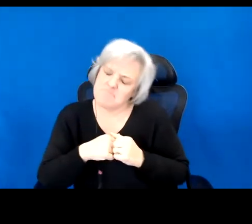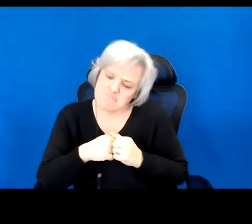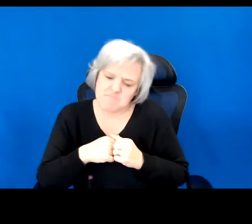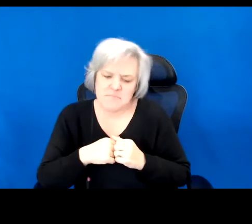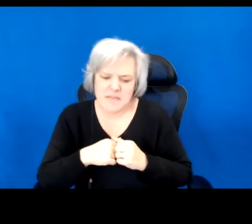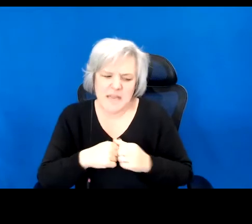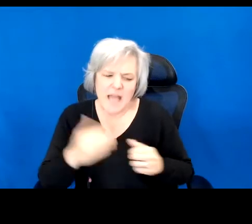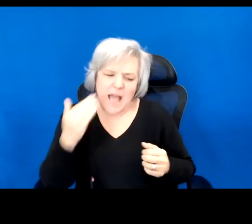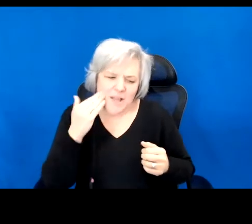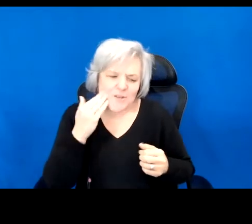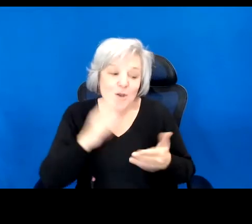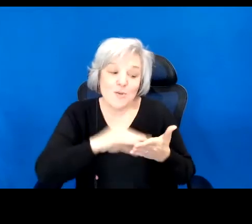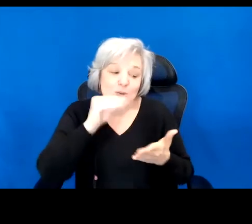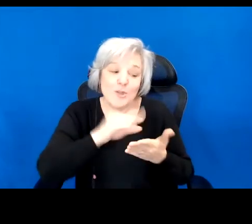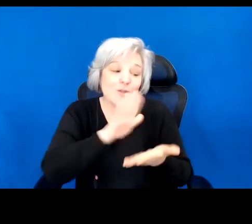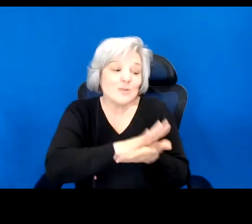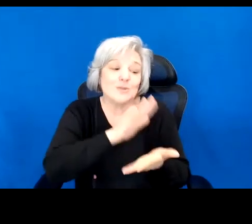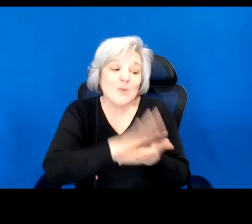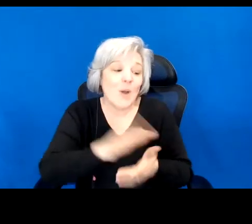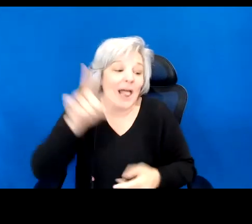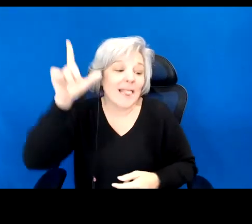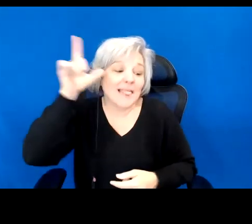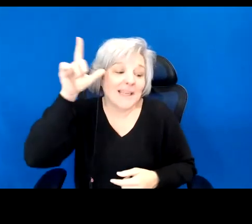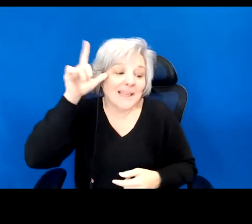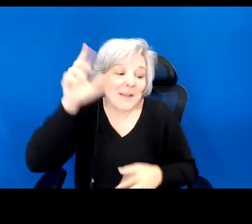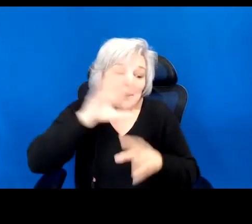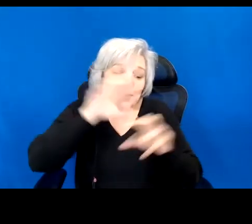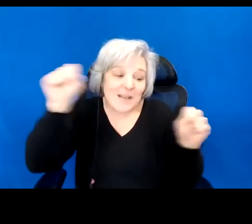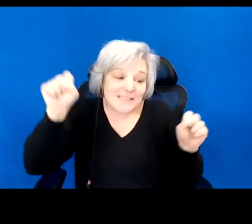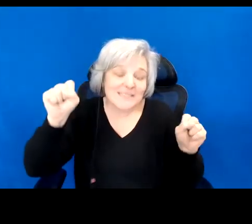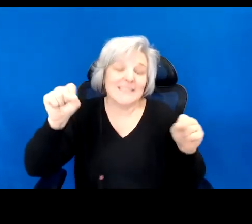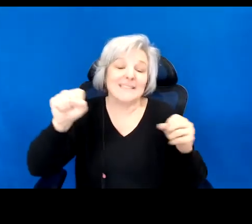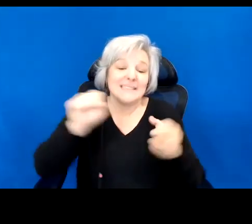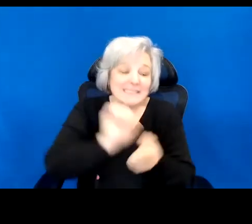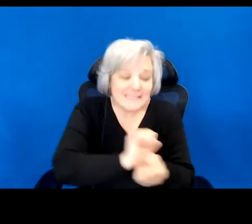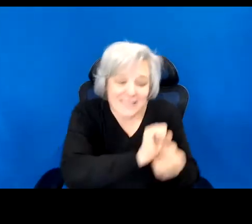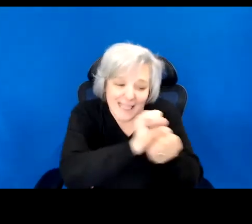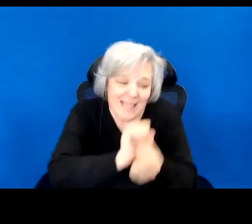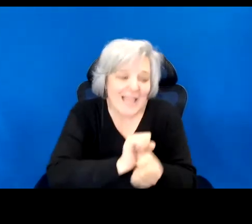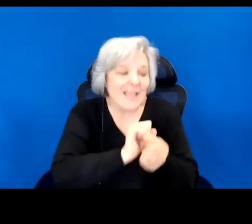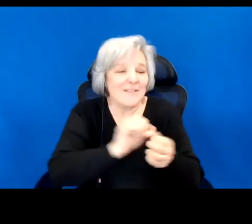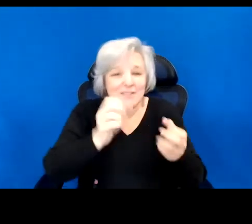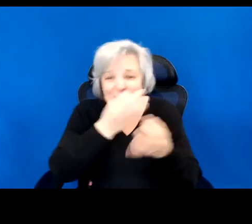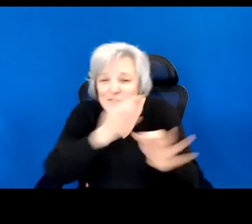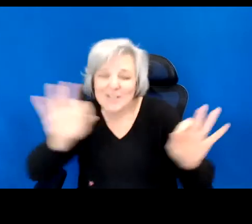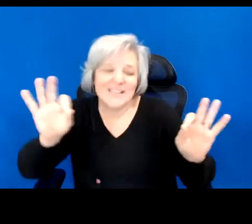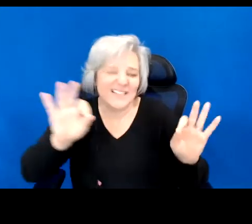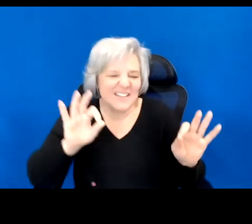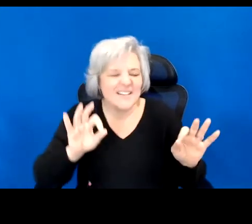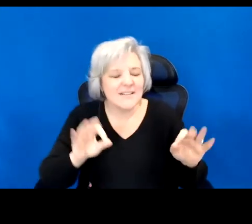Lincoln, and Thomas Jefferson in Kindergarten. Only months into your formal education, and